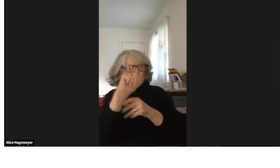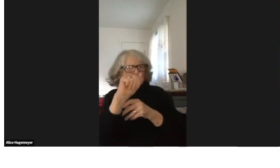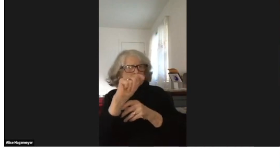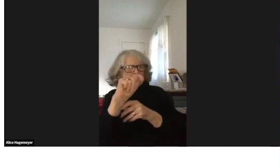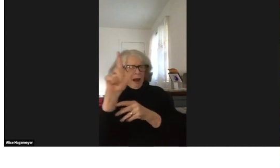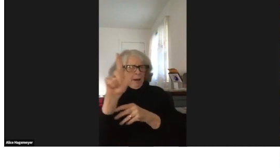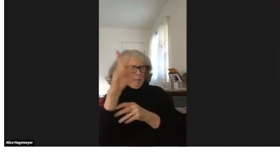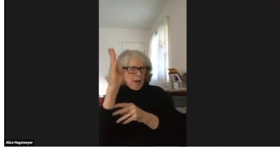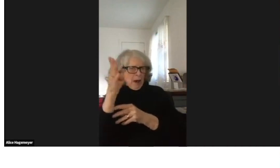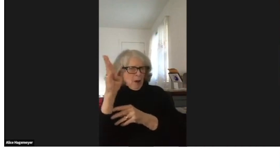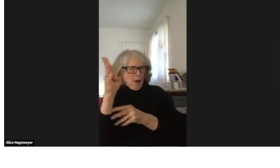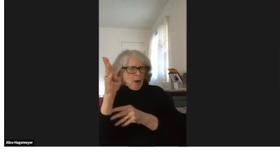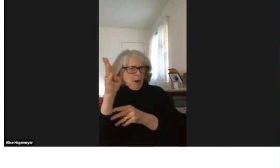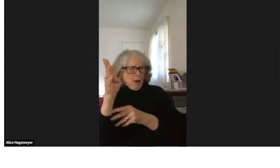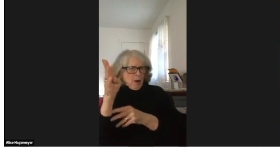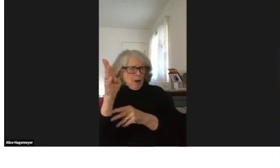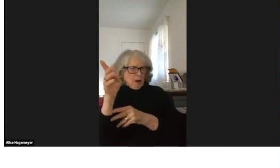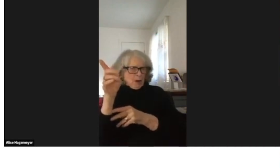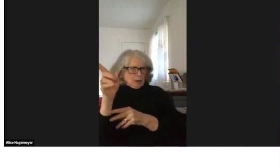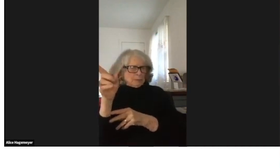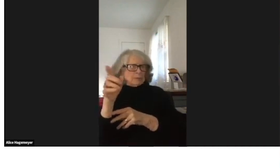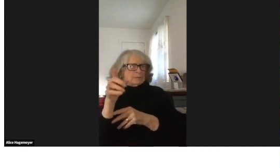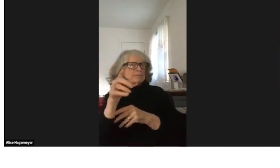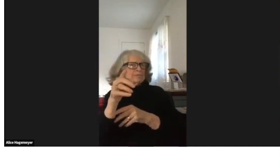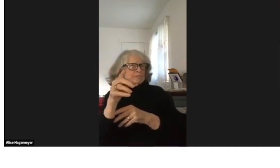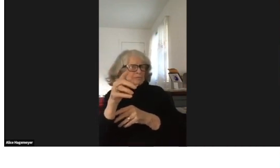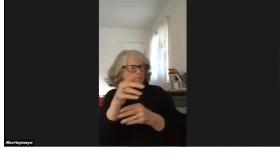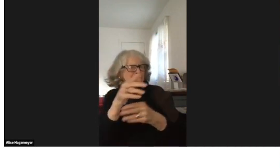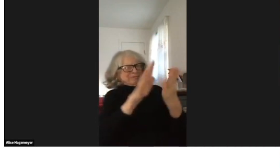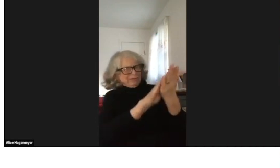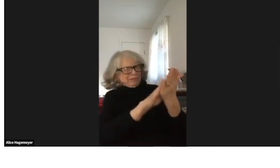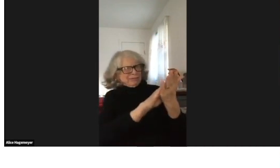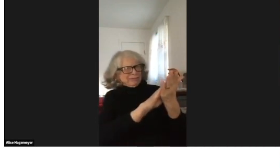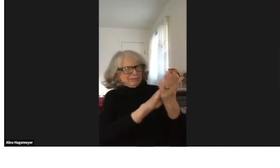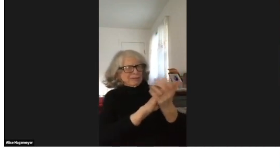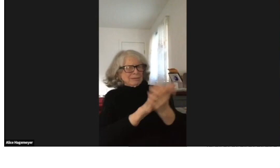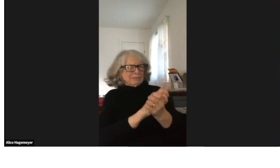Another person was the director of the Pratt Library in Baltimore.